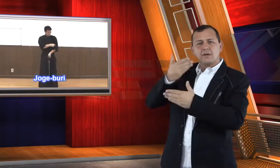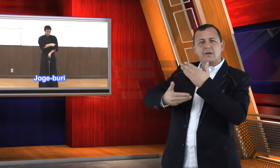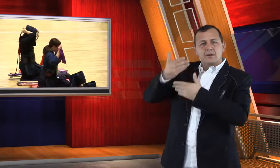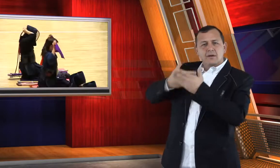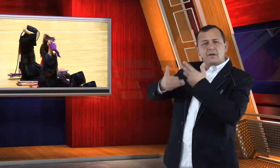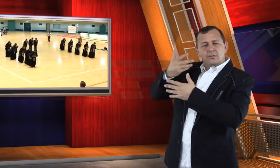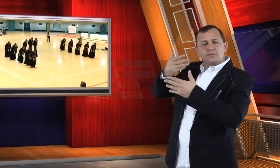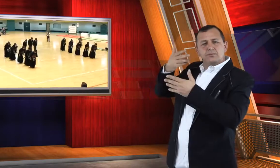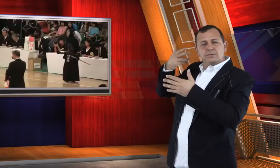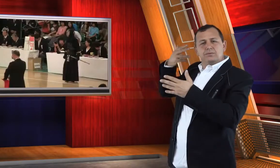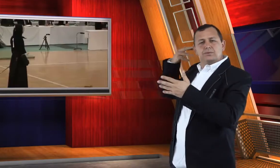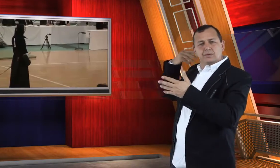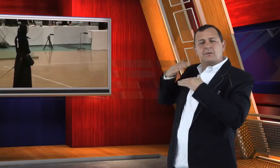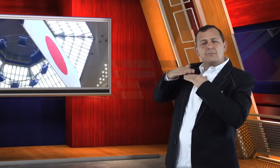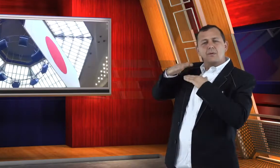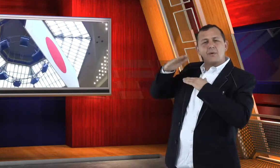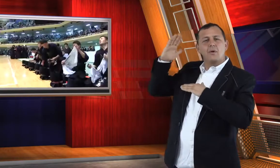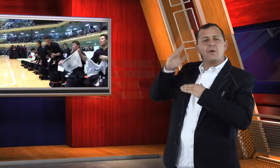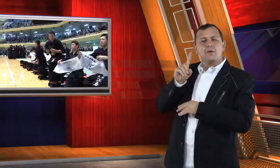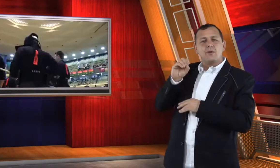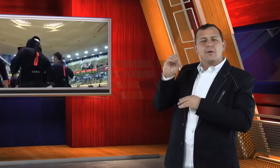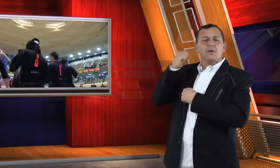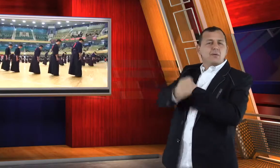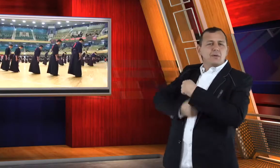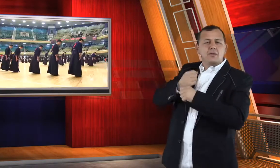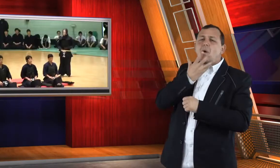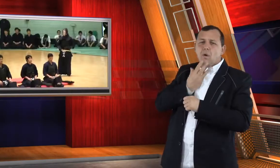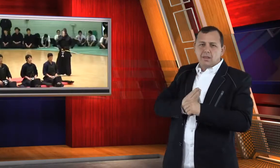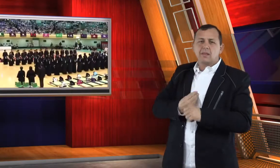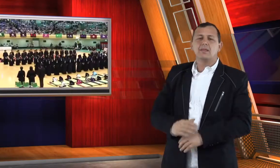martial arts that are hundreds of years old.